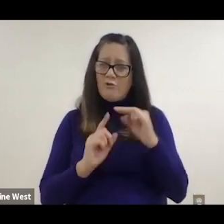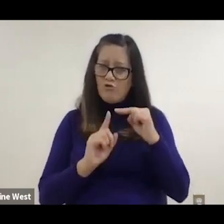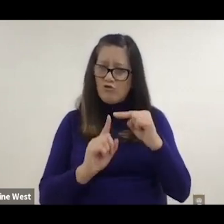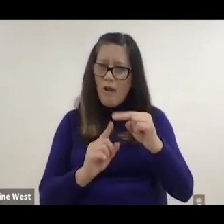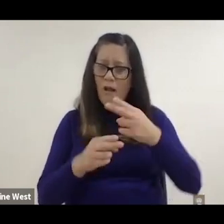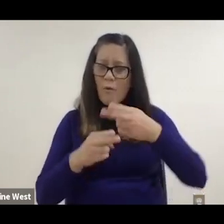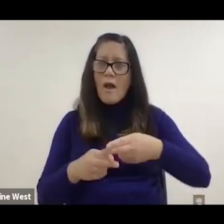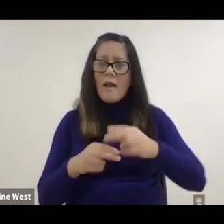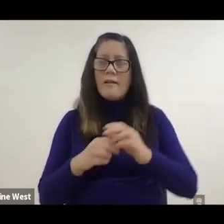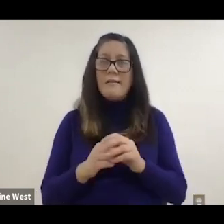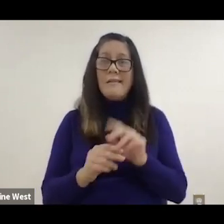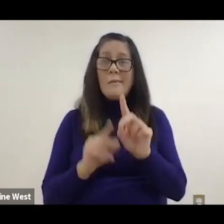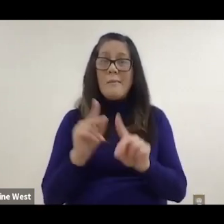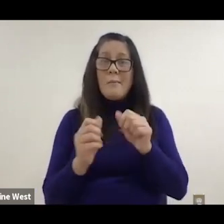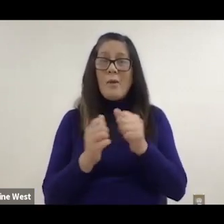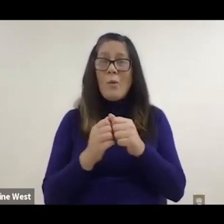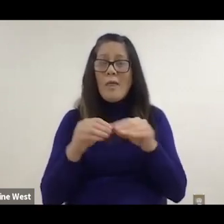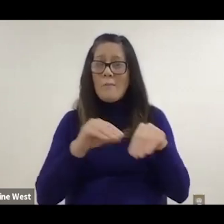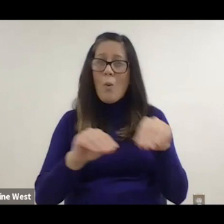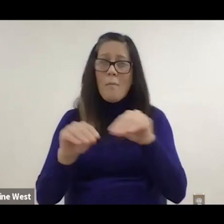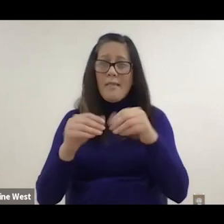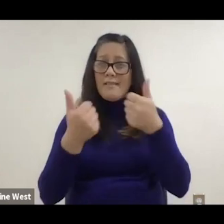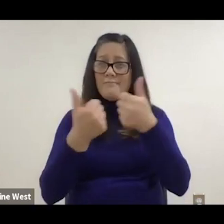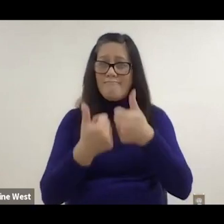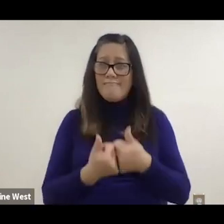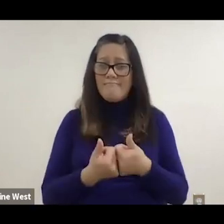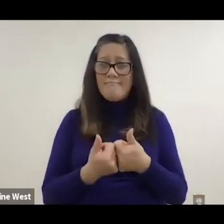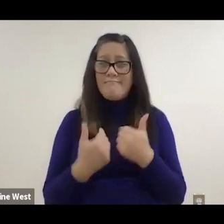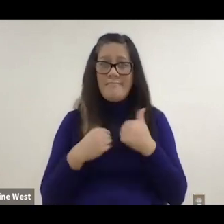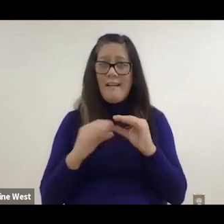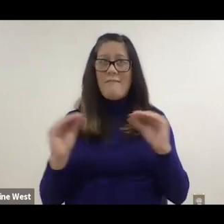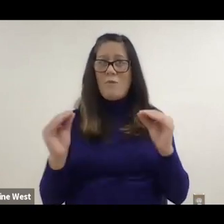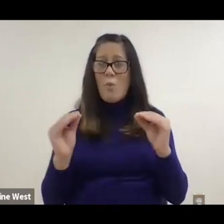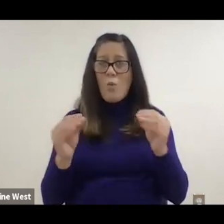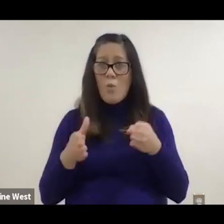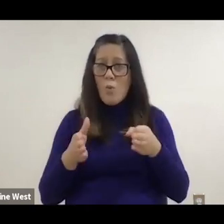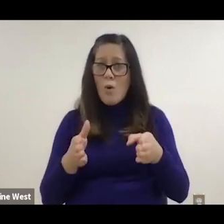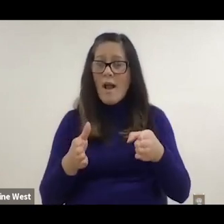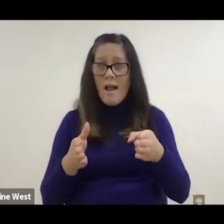But many people with mobility impairments. Don't have the ability to weigh